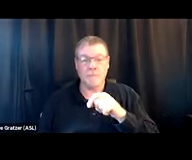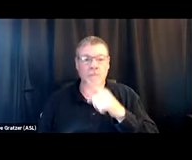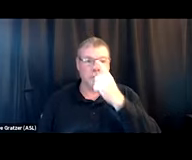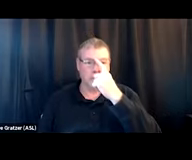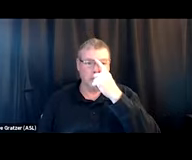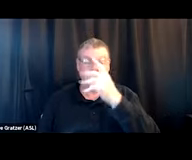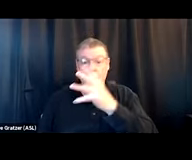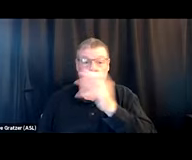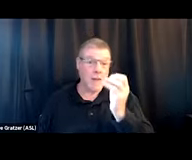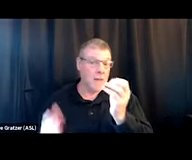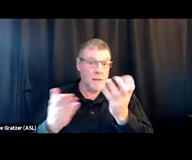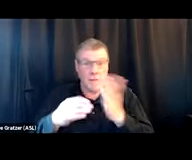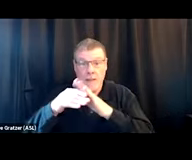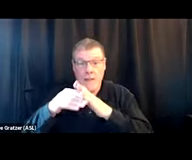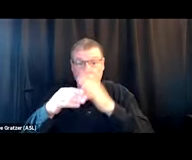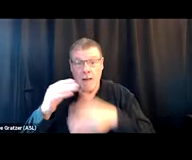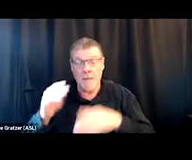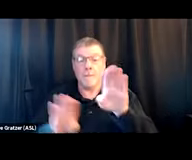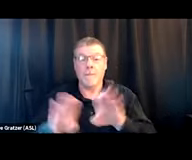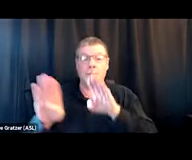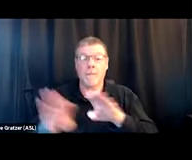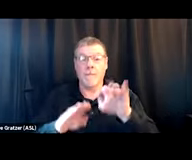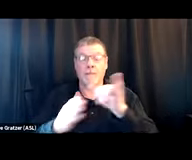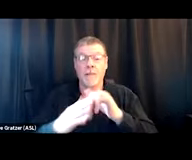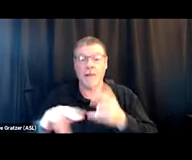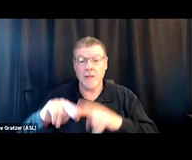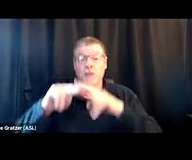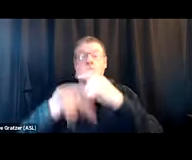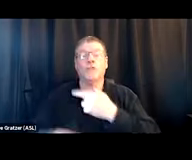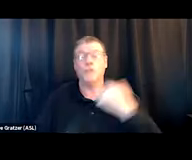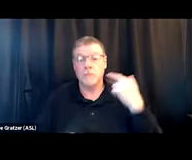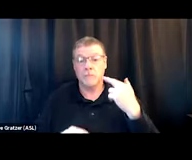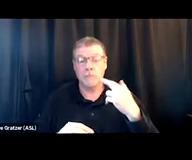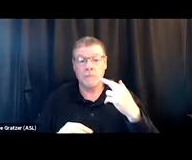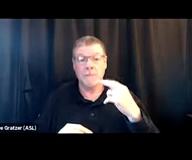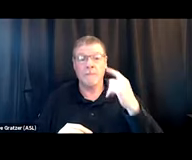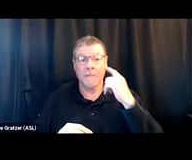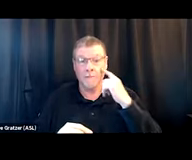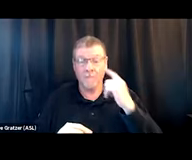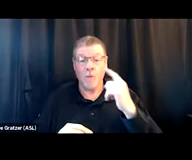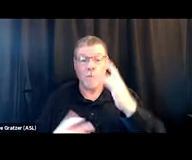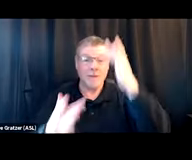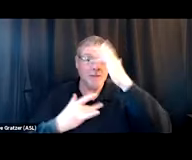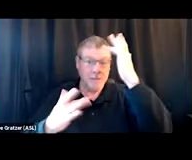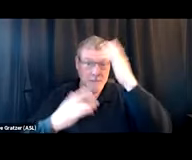and they may end up engaging in behavior that increases their risk for, like, transmissible diseases, and we don't want that.